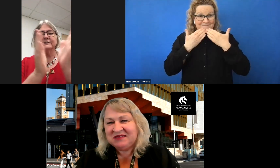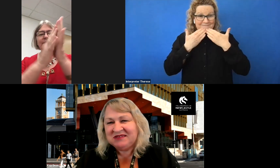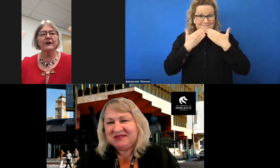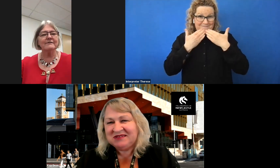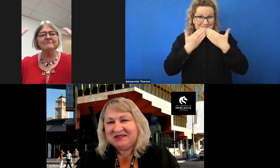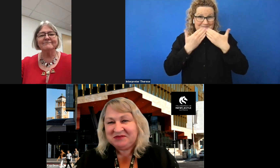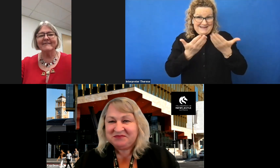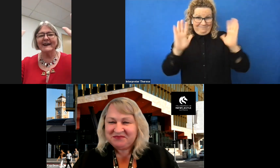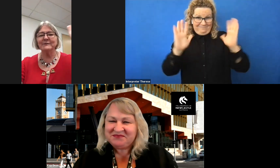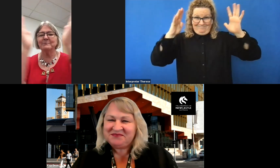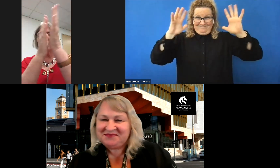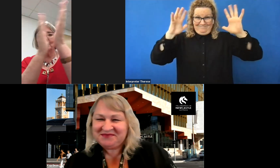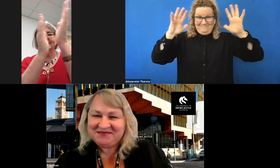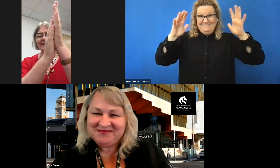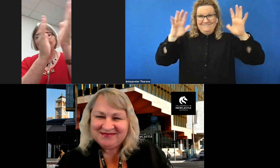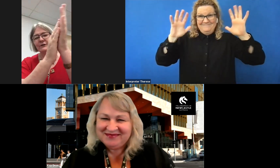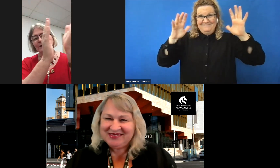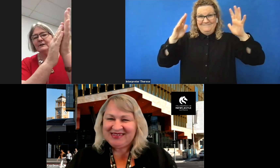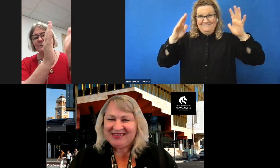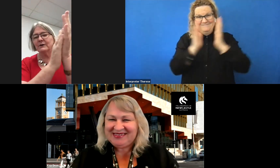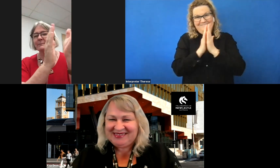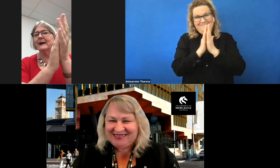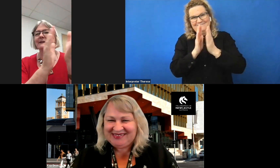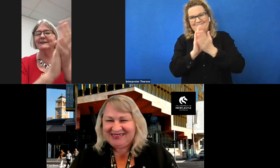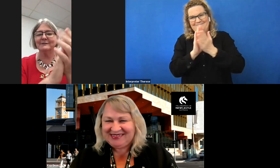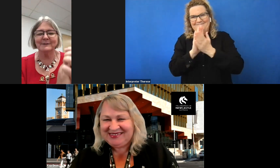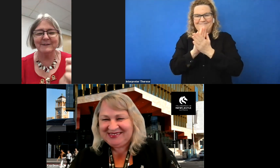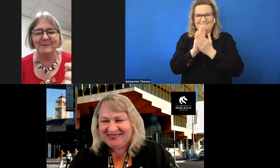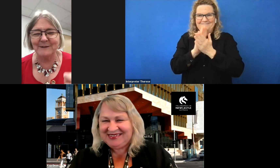you know, a round of applause. Thank you. You might not be able to hear it because everyone